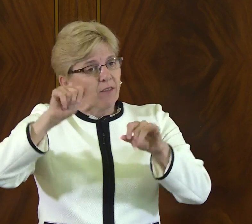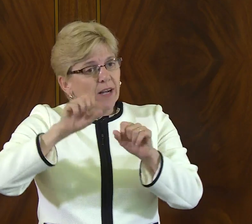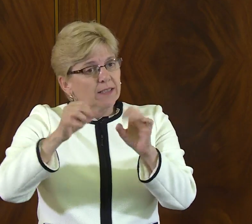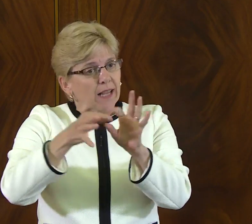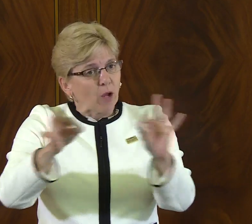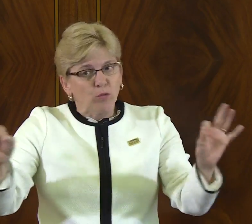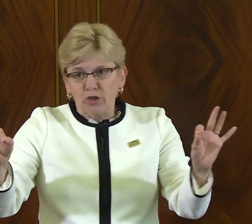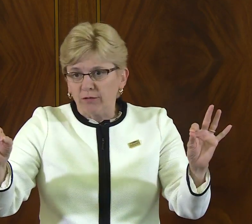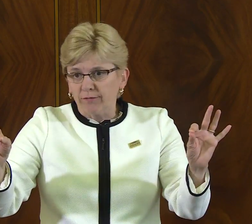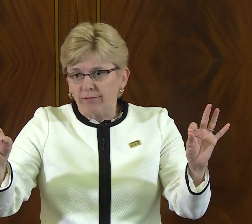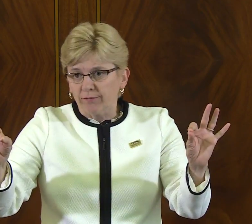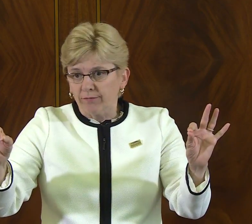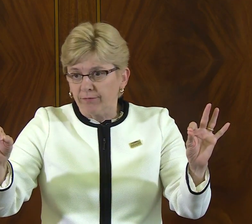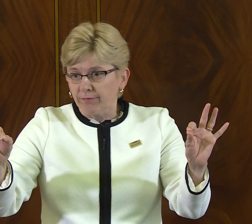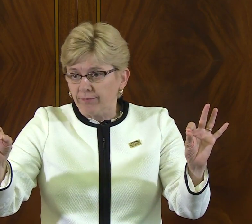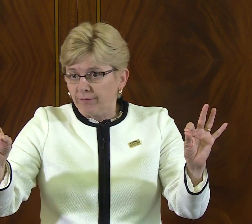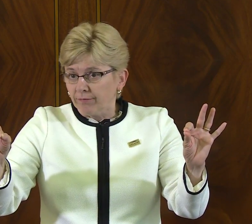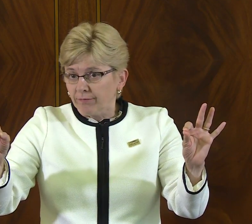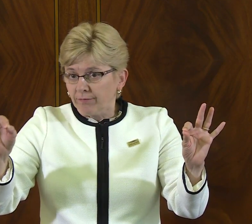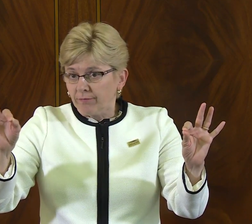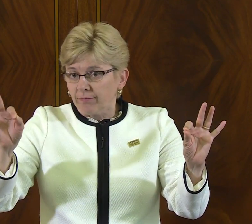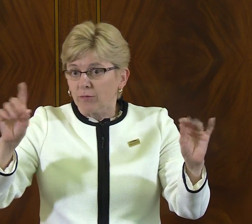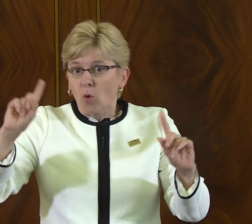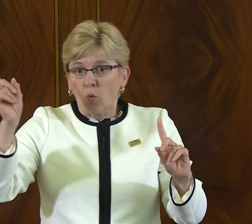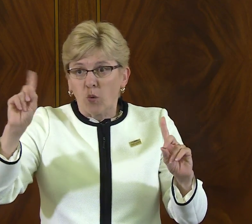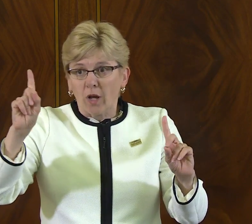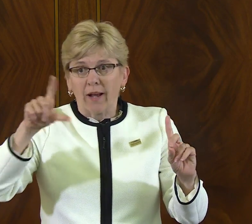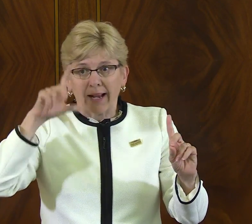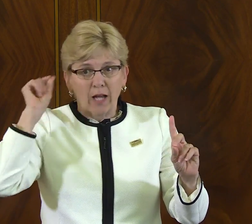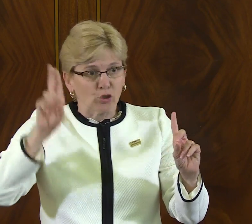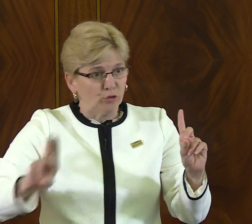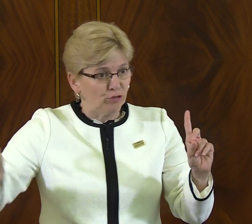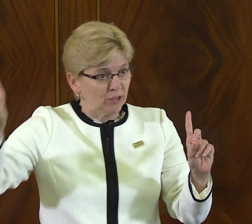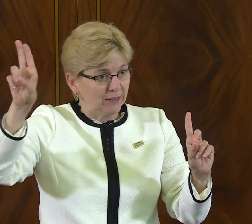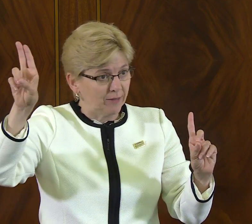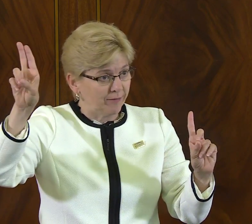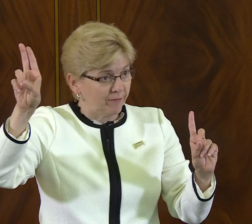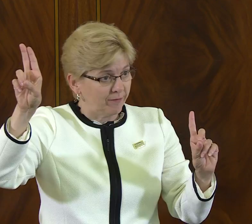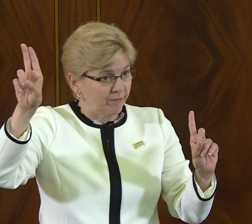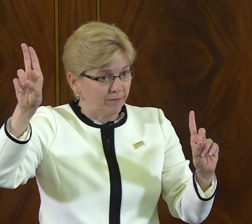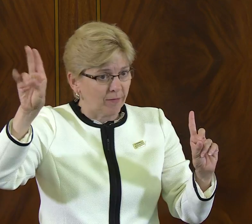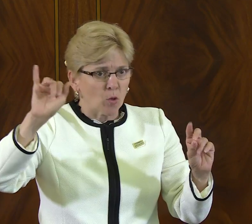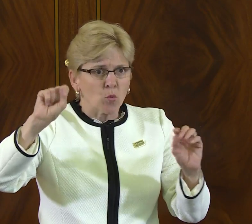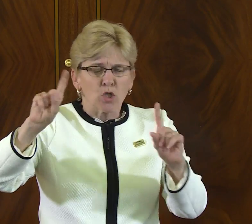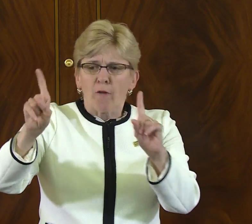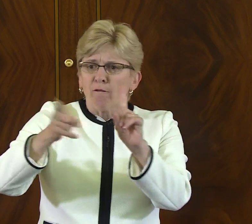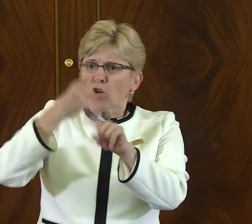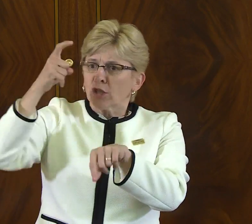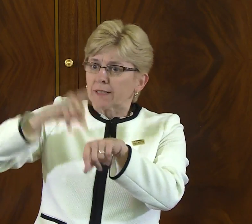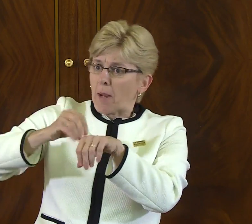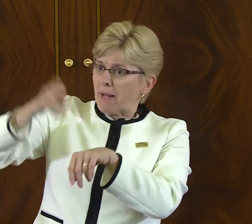that American sign language was discovered to be a full language. That discovery was made at Gallaudet University.